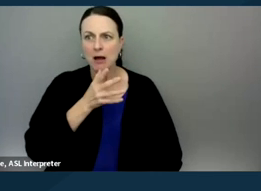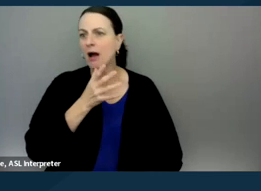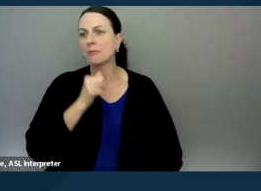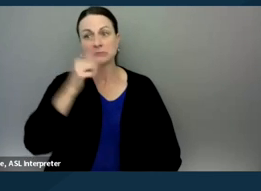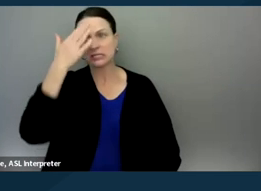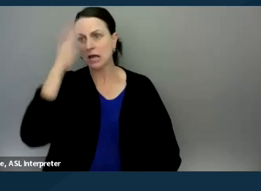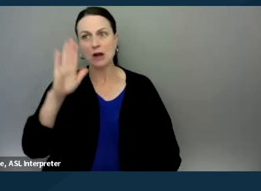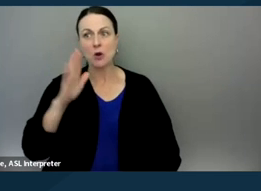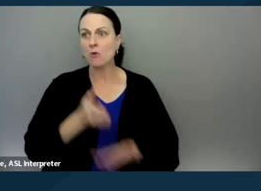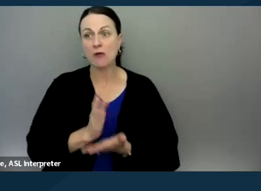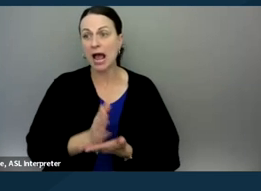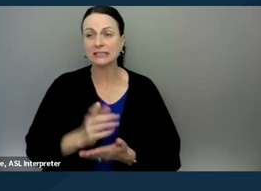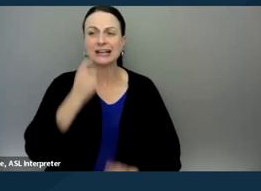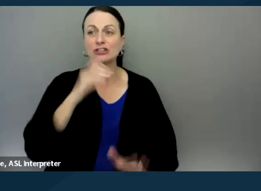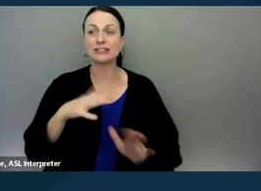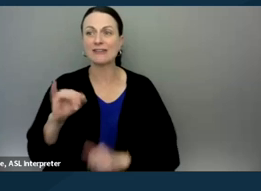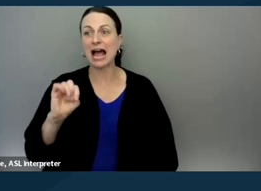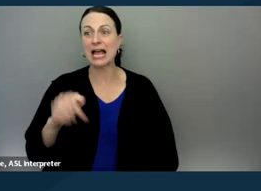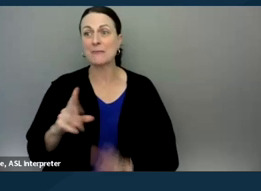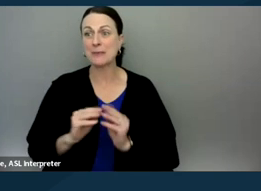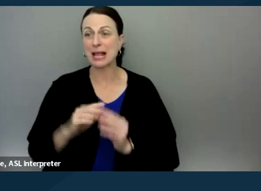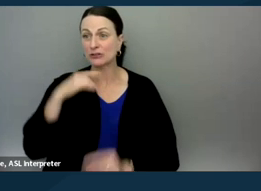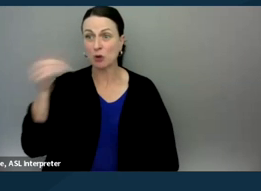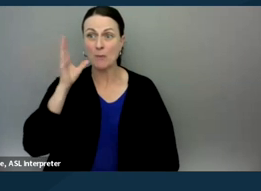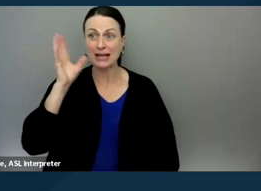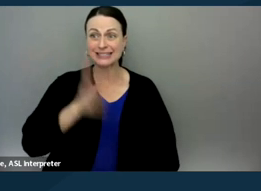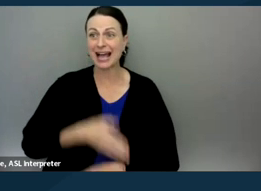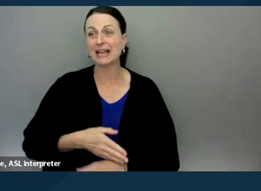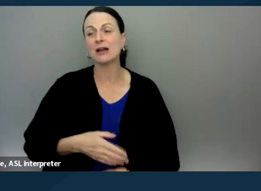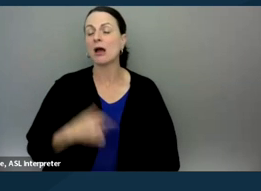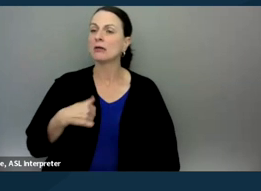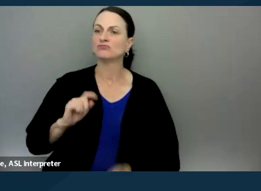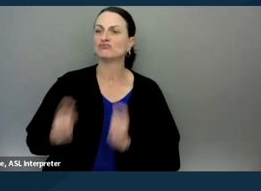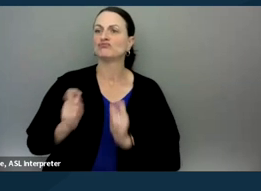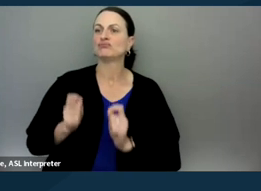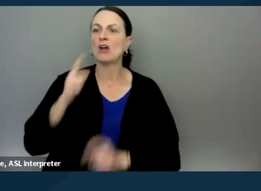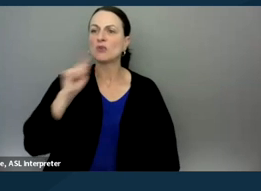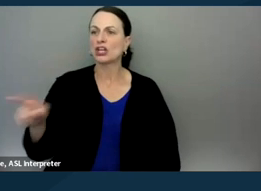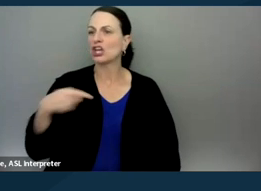but she said, "I just came from an IEP meeting where they told my son, oh, we've been modifying the curriculum for you for a long time,